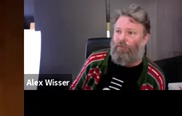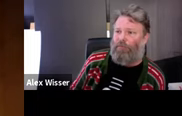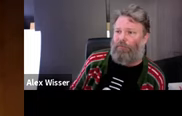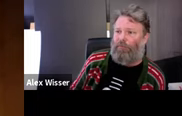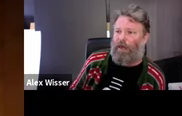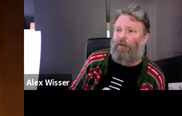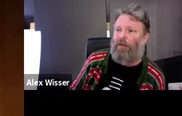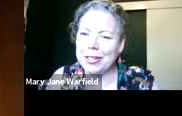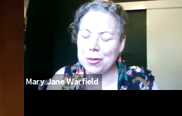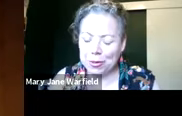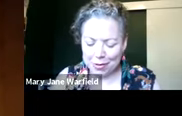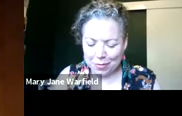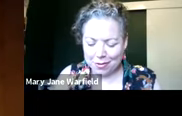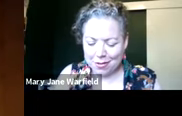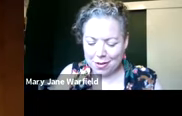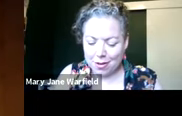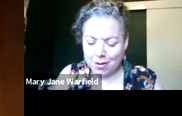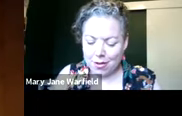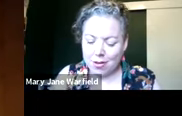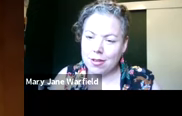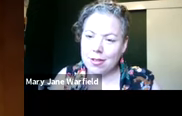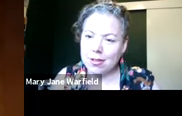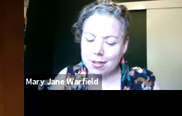and renewing for them. It was a moment, it was like, "Oh, yeah, this